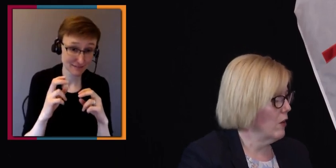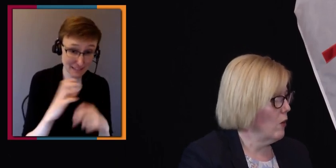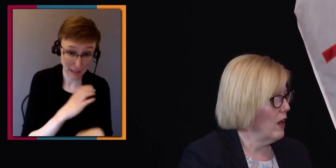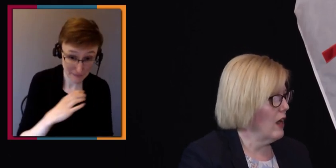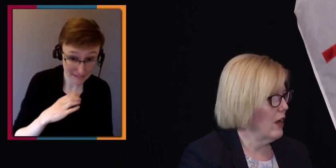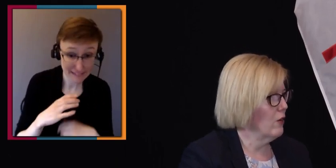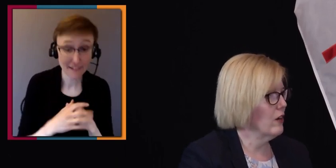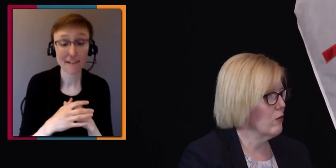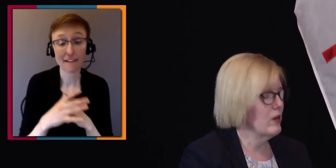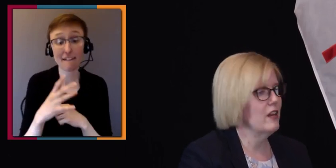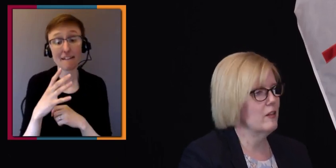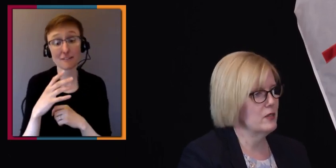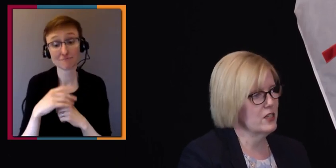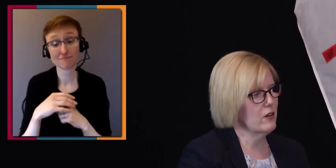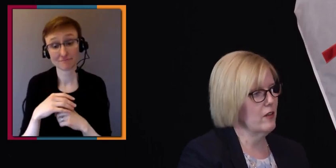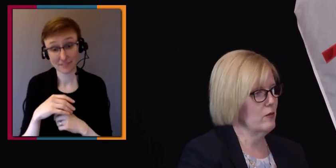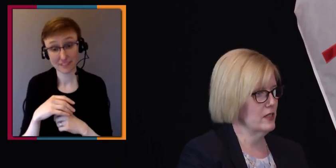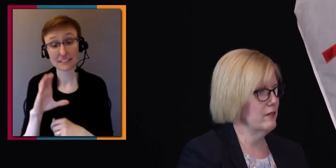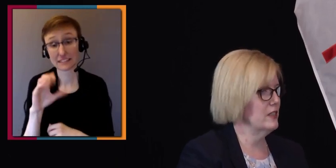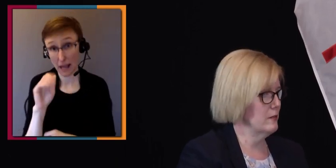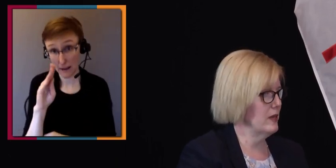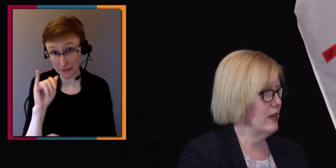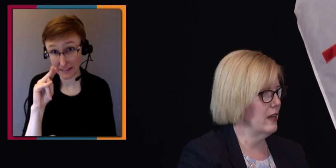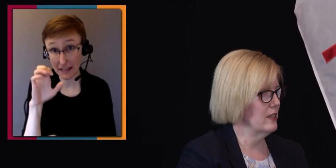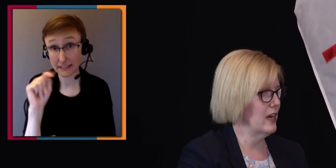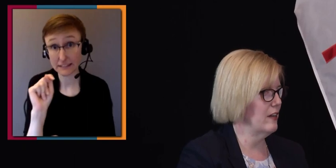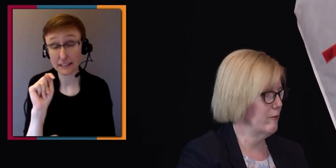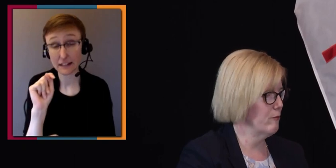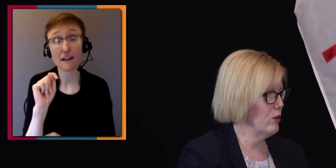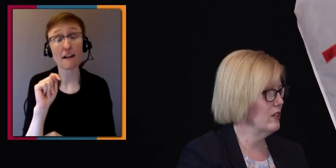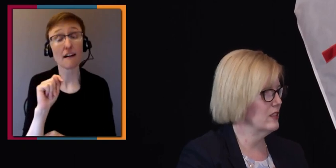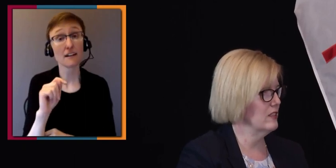You know, I couldn't read the material that was given to me in a tiny print